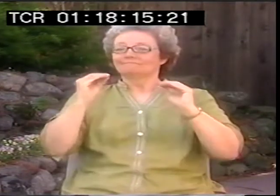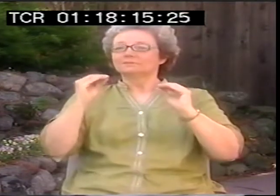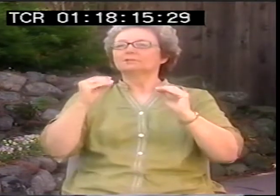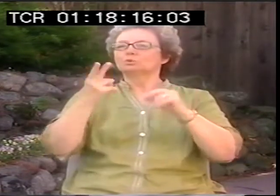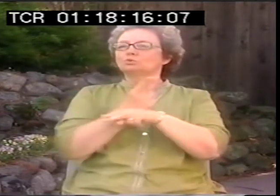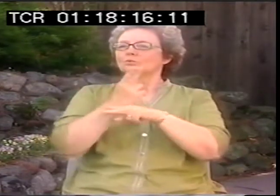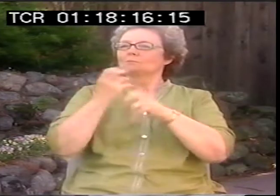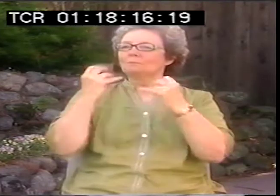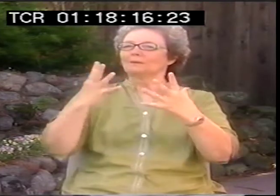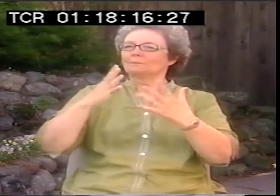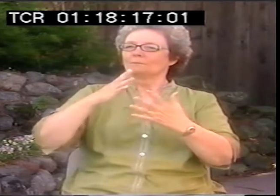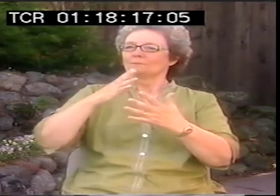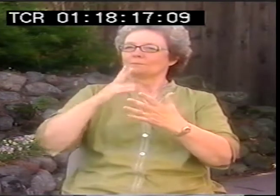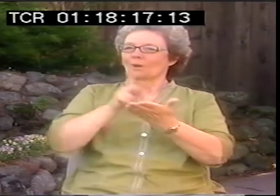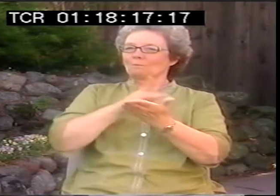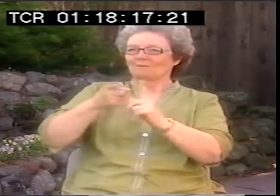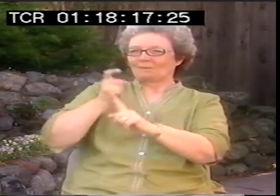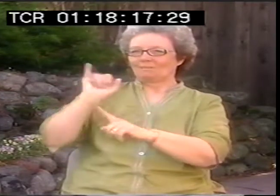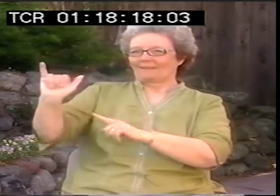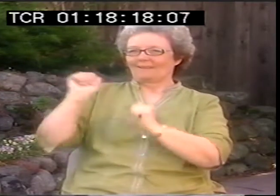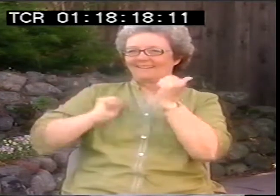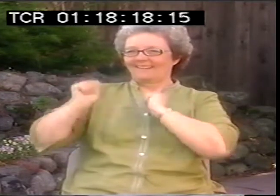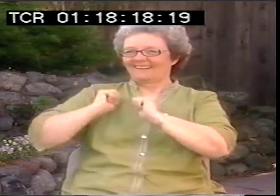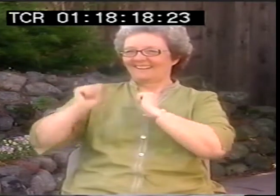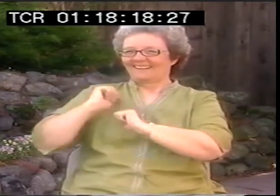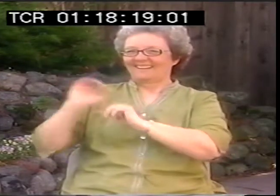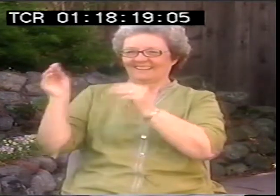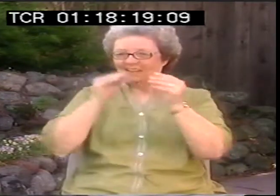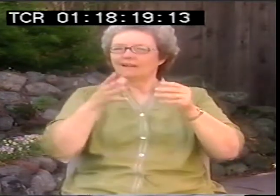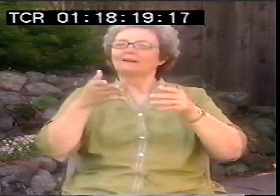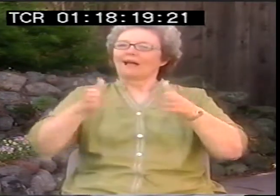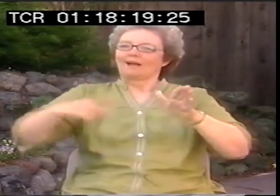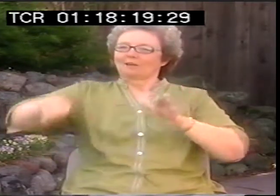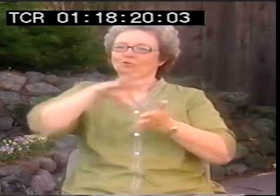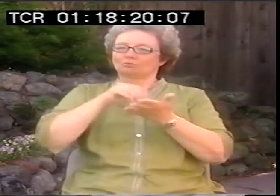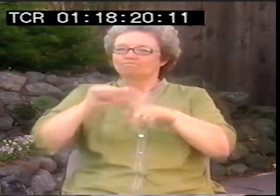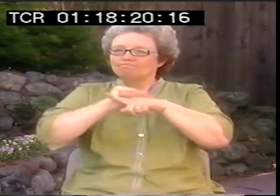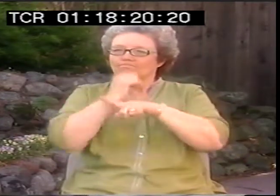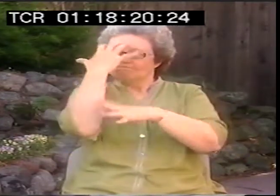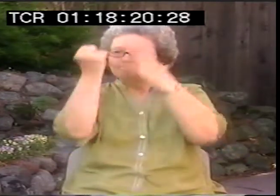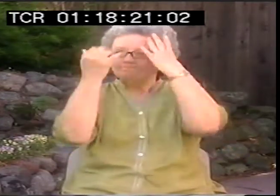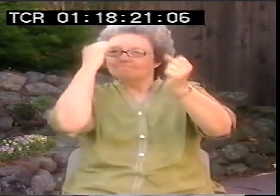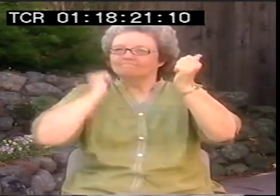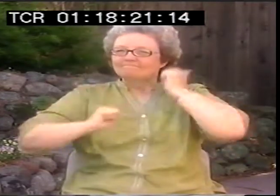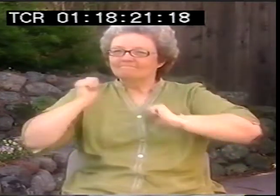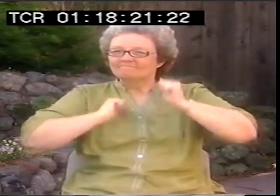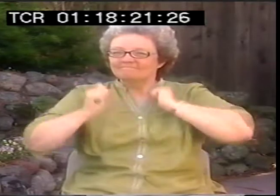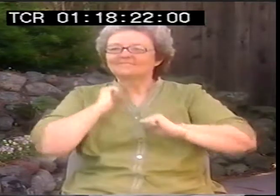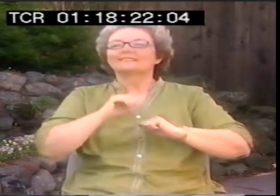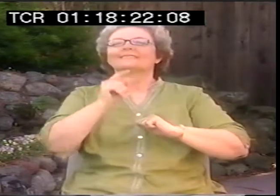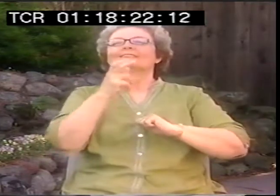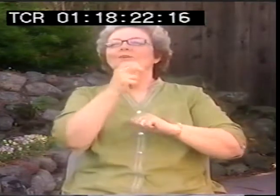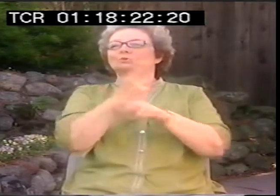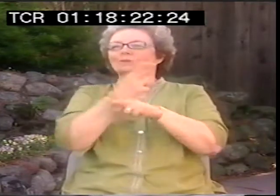had done their tours for a couple of years. Bernard Bragg came for the summer. He was teaching. And he was using a lot of the poems that were actually from their show.